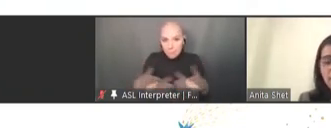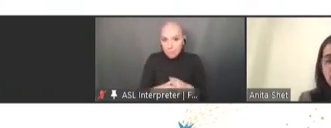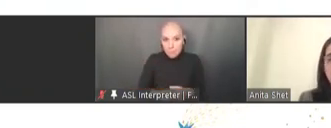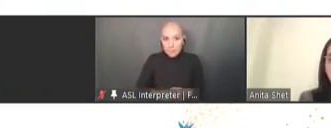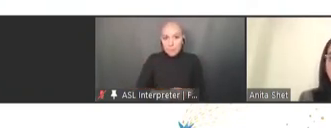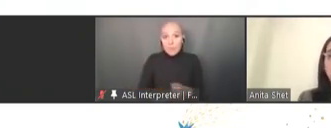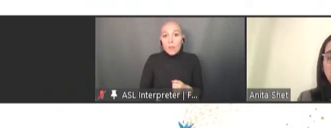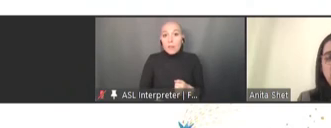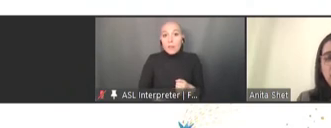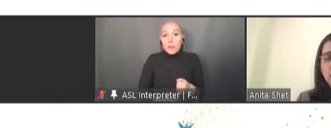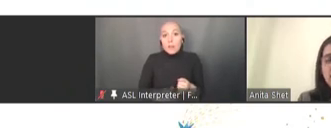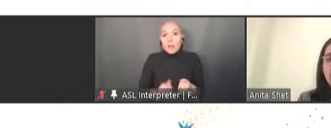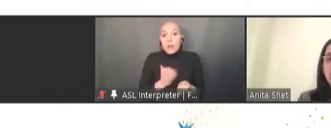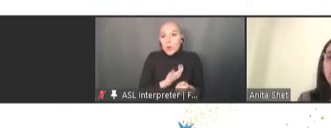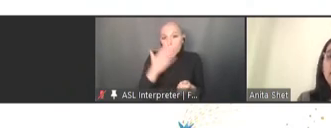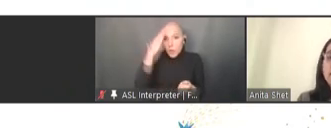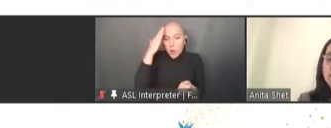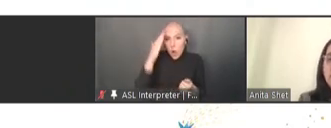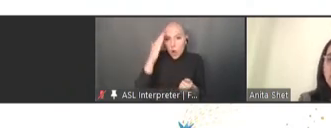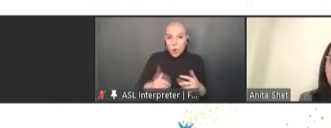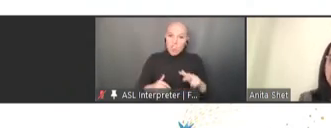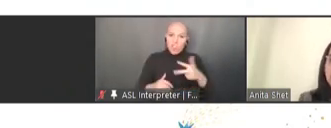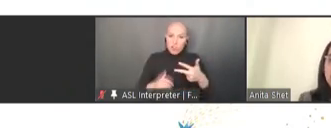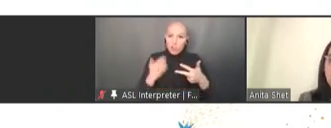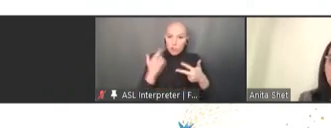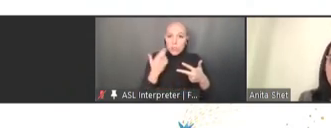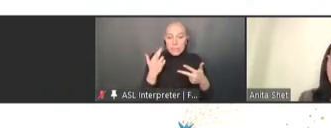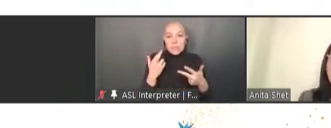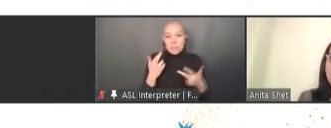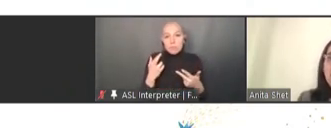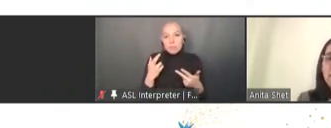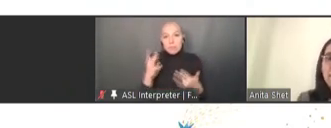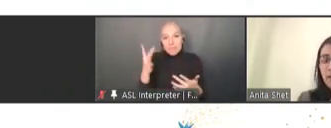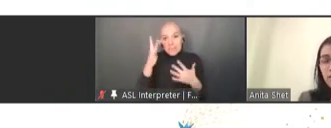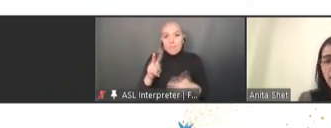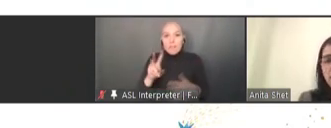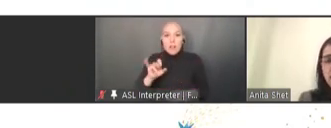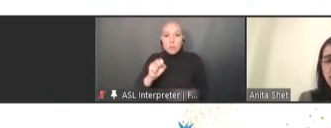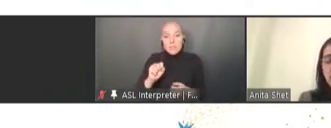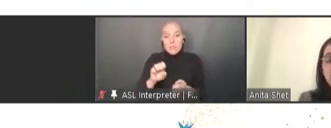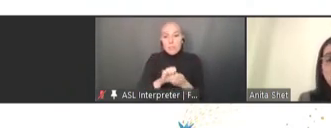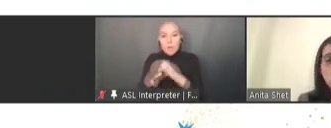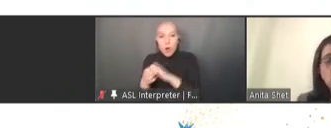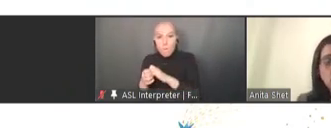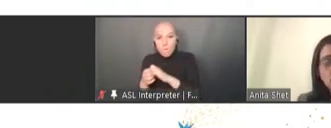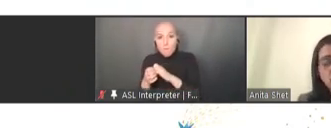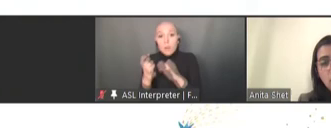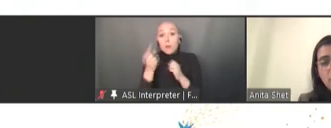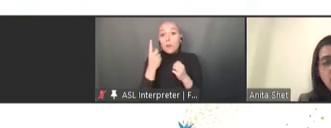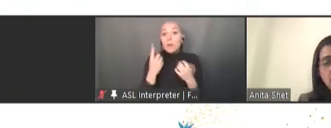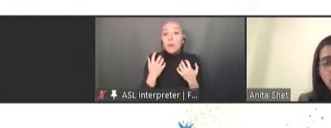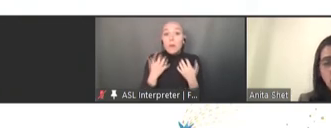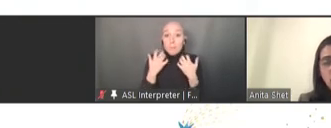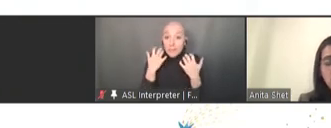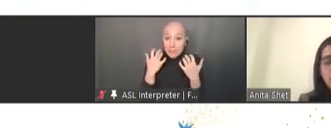and we've experienced that. Measles virus is a virus that does not evolve as much, and that's